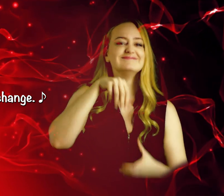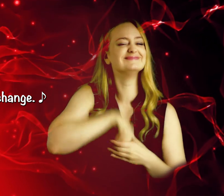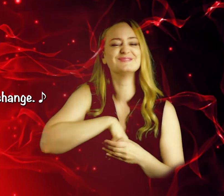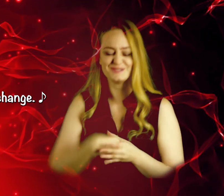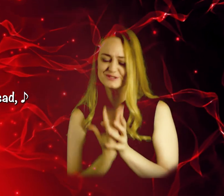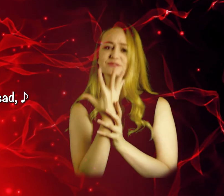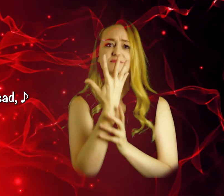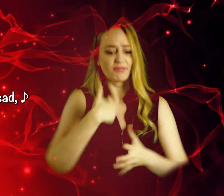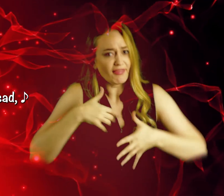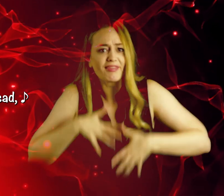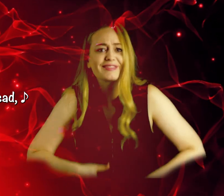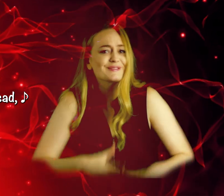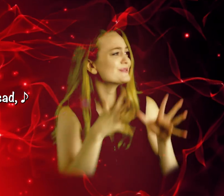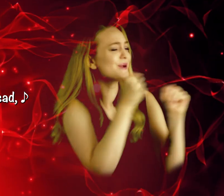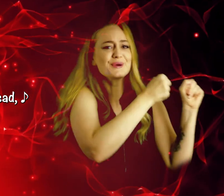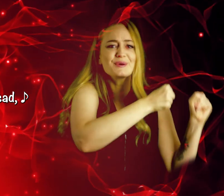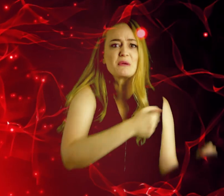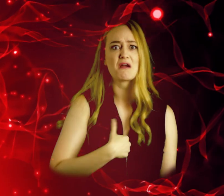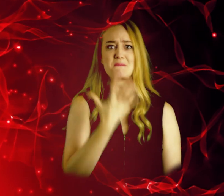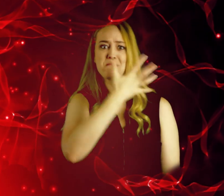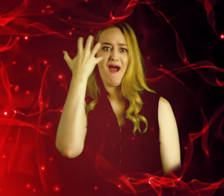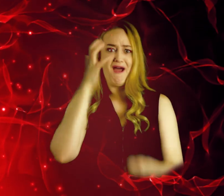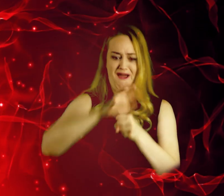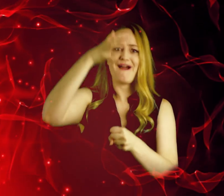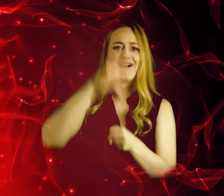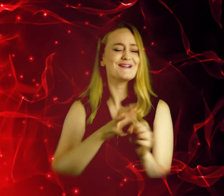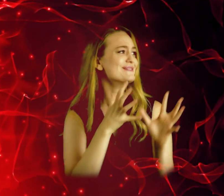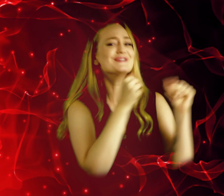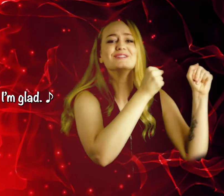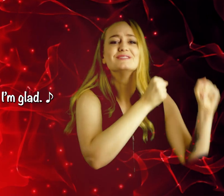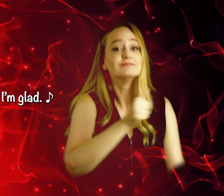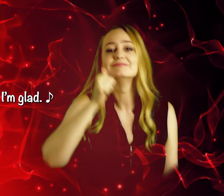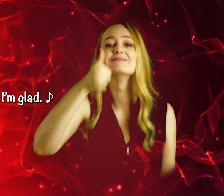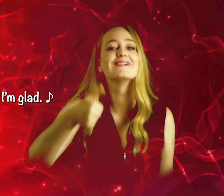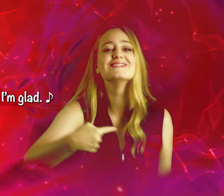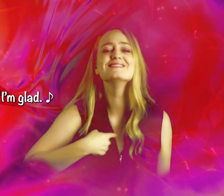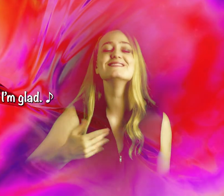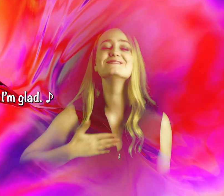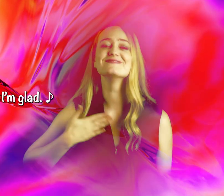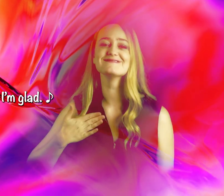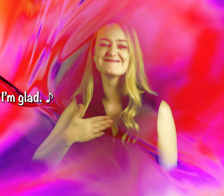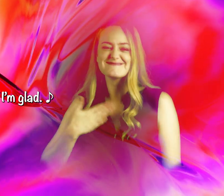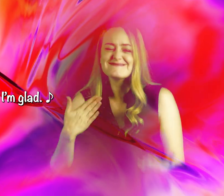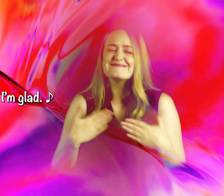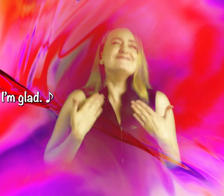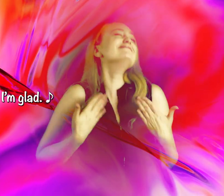I’ll stop feeling so sad, I won’t explode when I’m mad. Tomorrow I’m glad I’m glad.